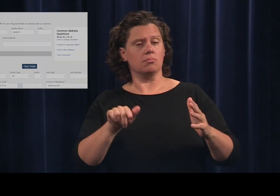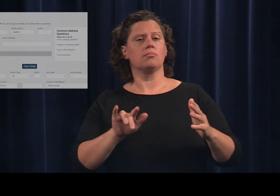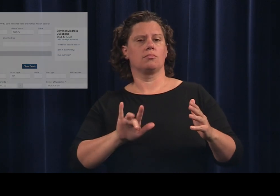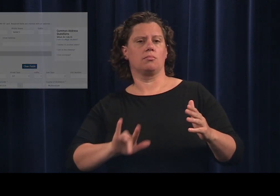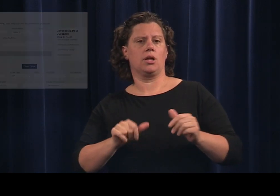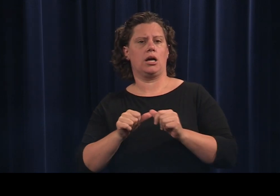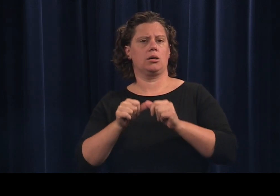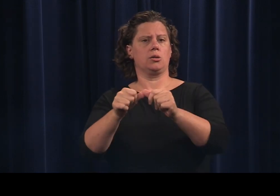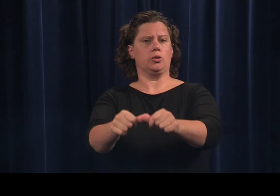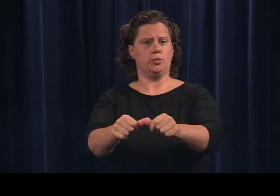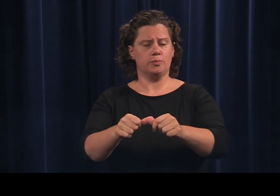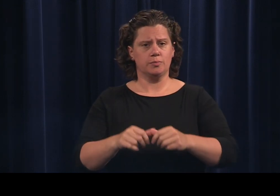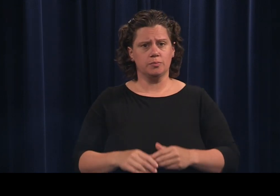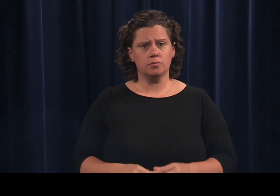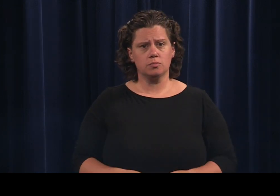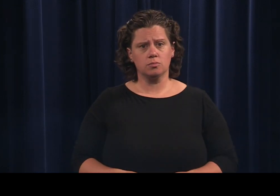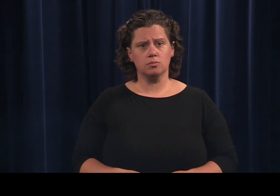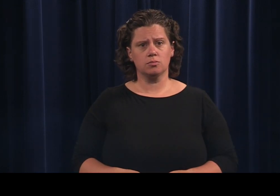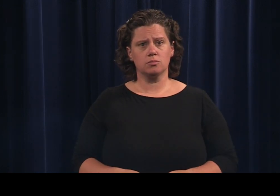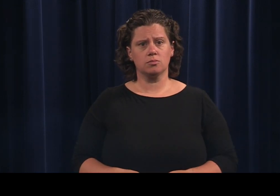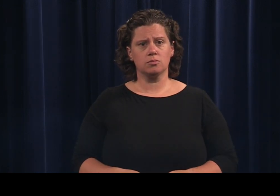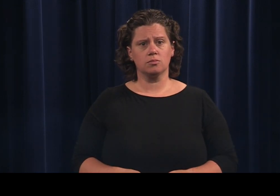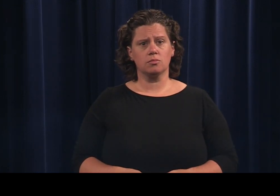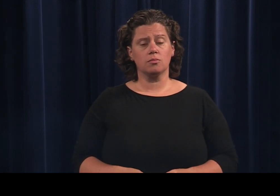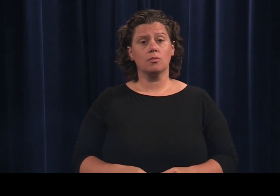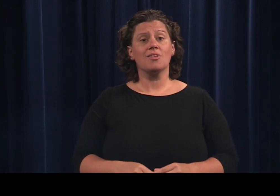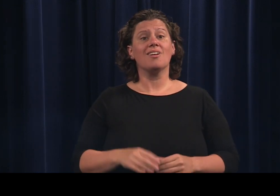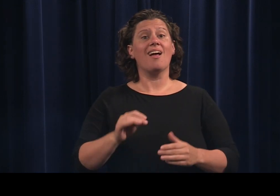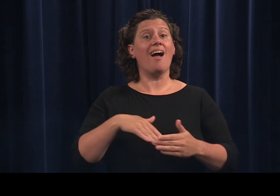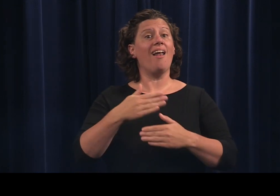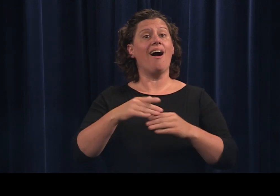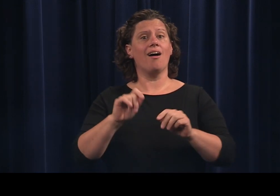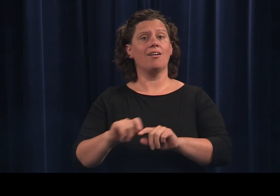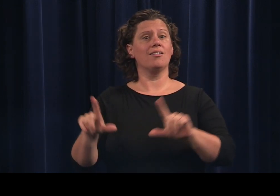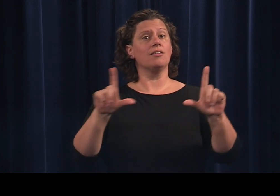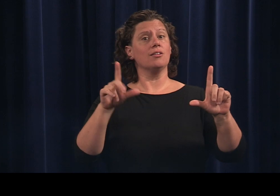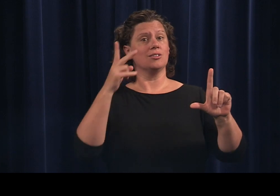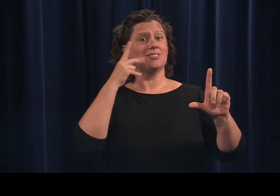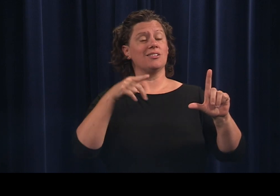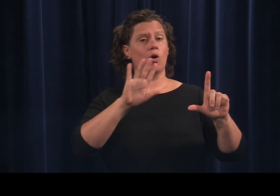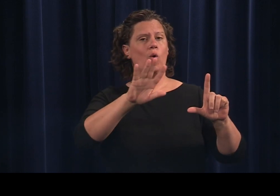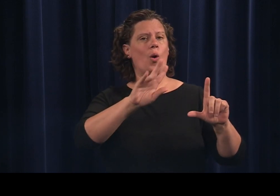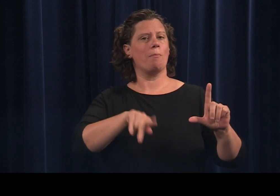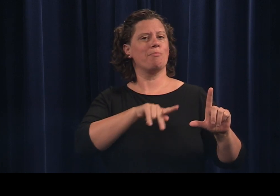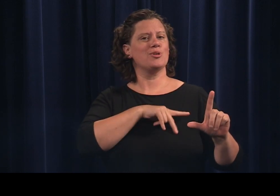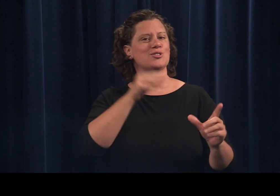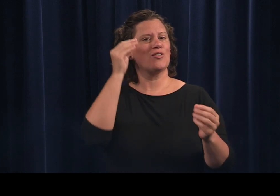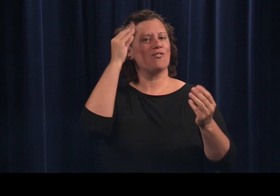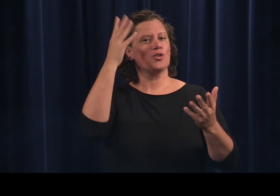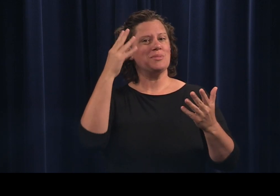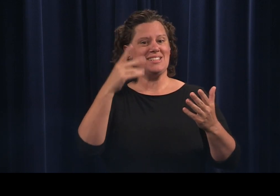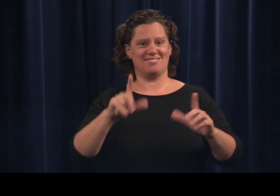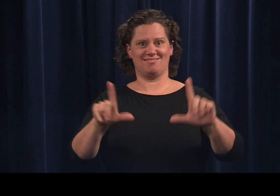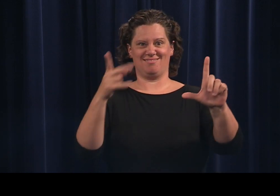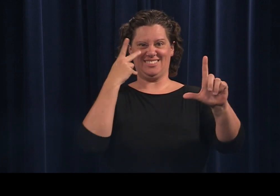Then click continue. You will be taken to a screen where your personal